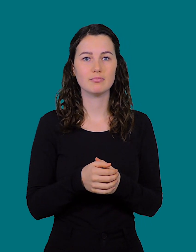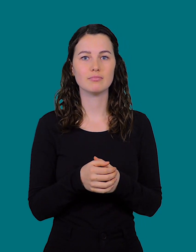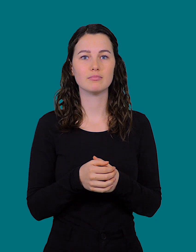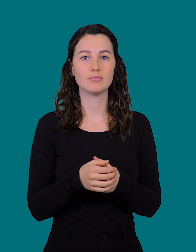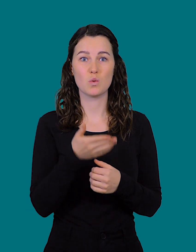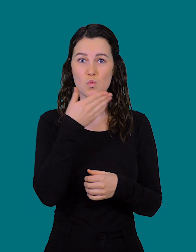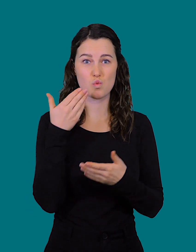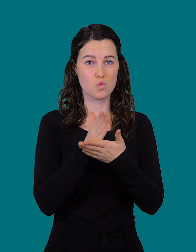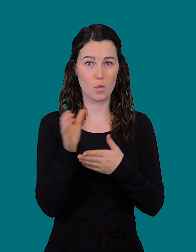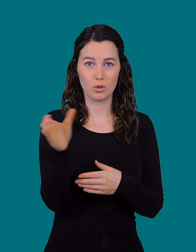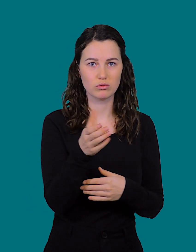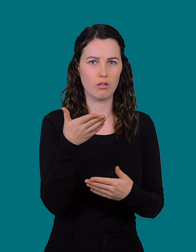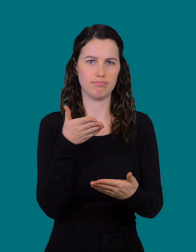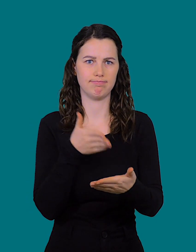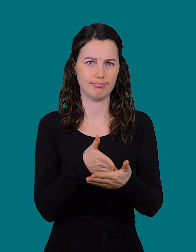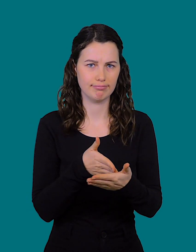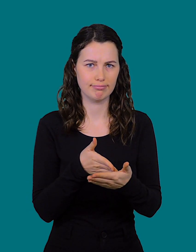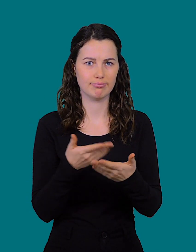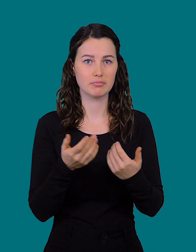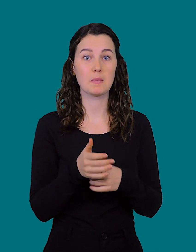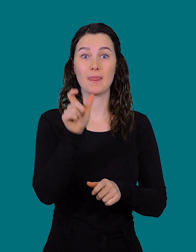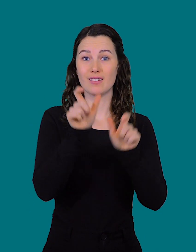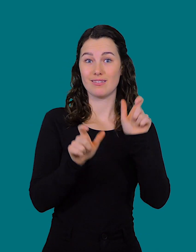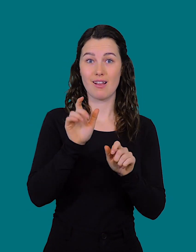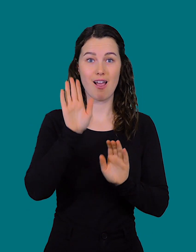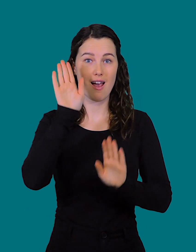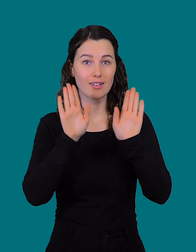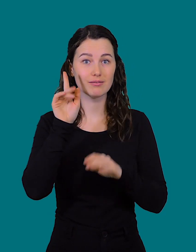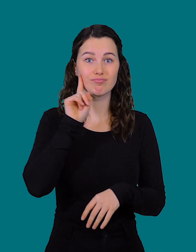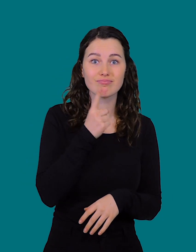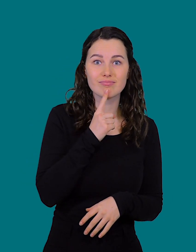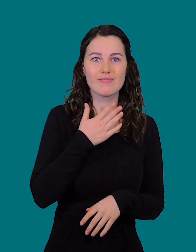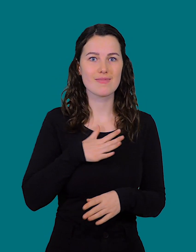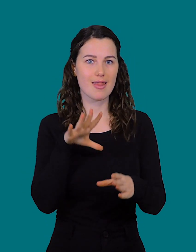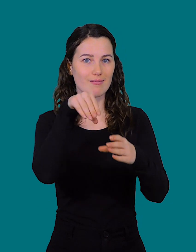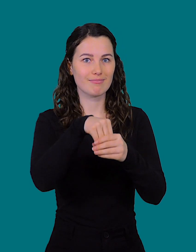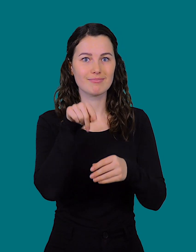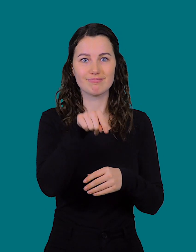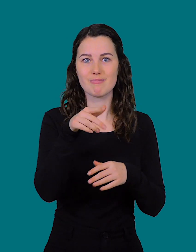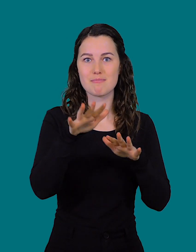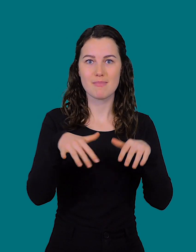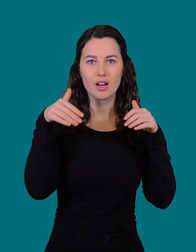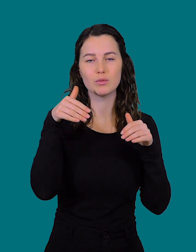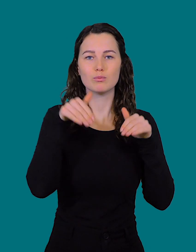If she didn't work for it, it wouldn't be possible. Deaf candidated, who want to run for parliament,